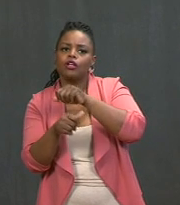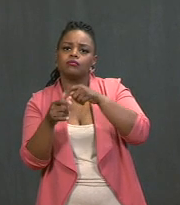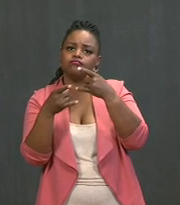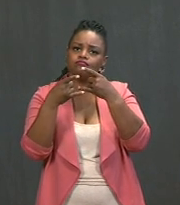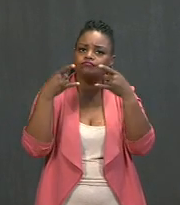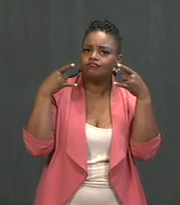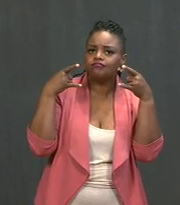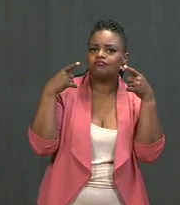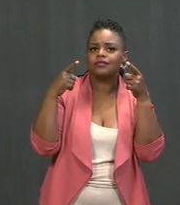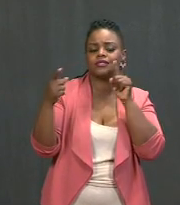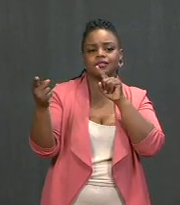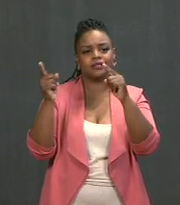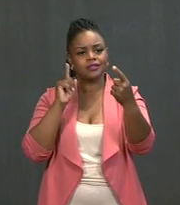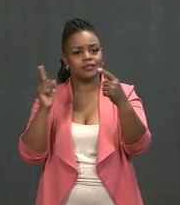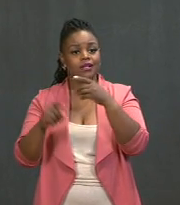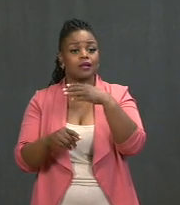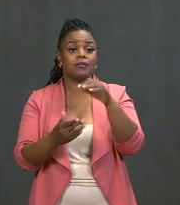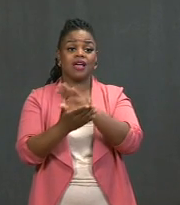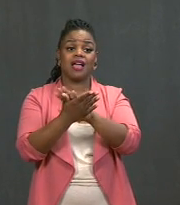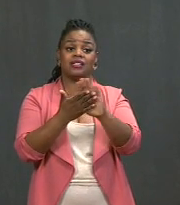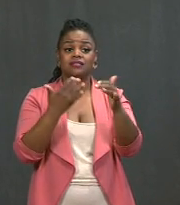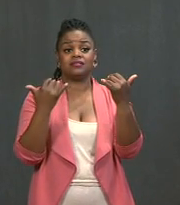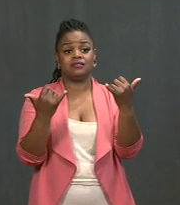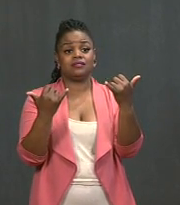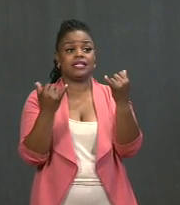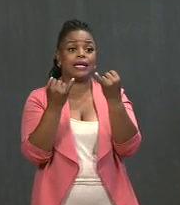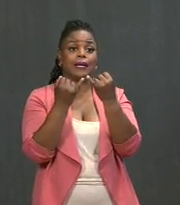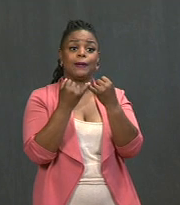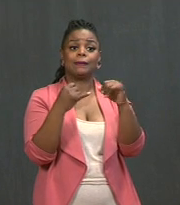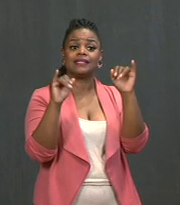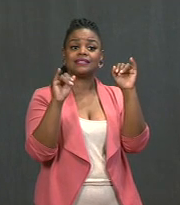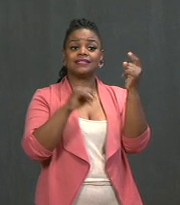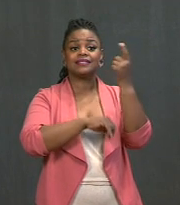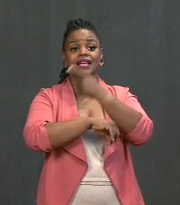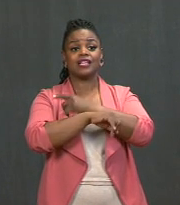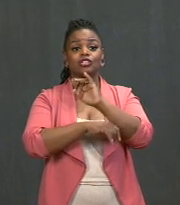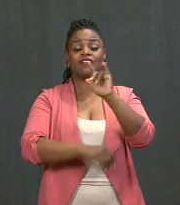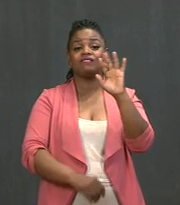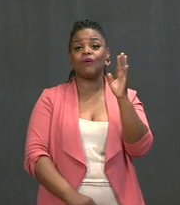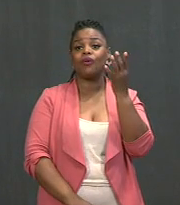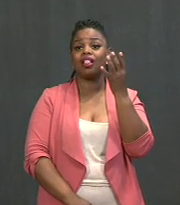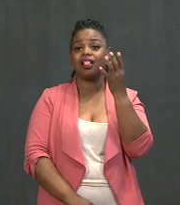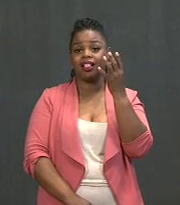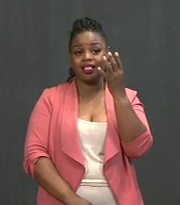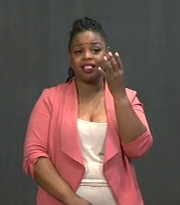an Independence Day on July the 4th, as I defined about three weeks ago.